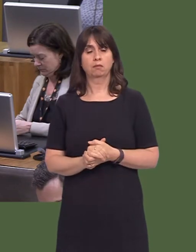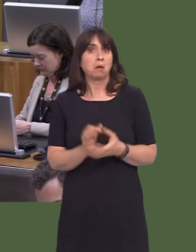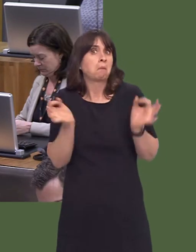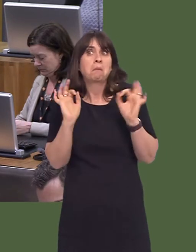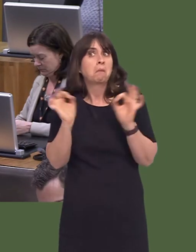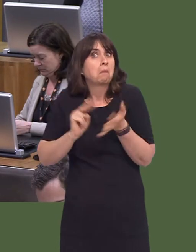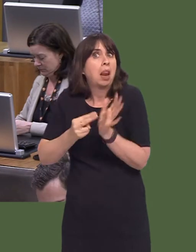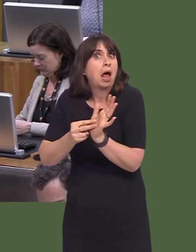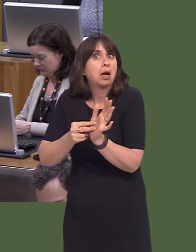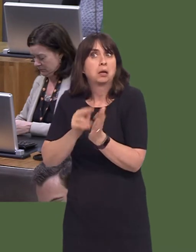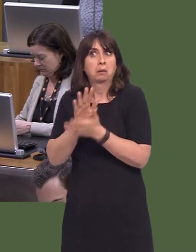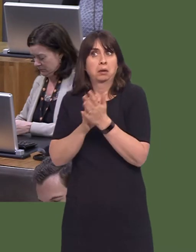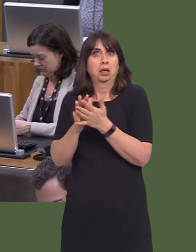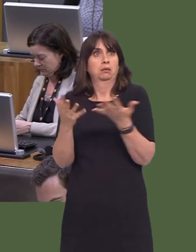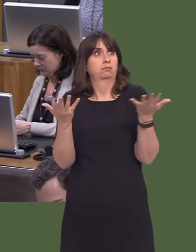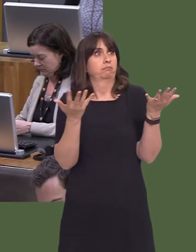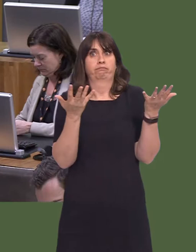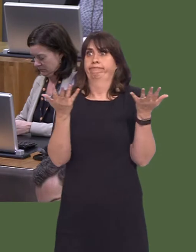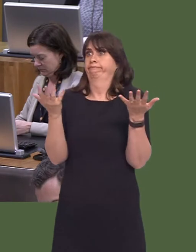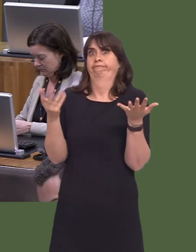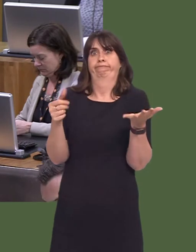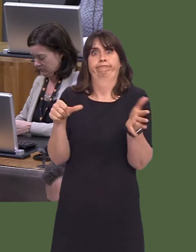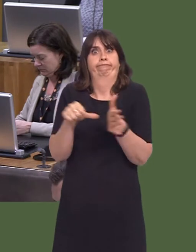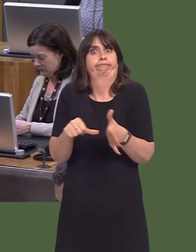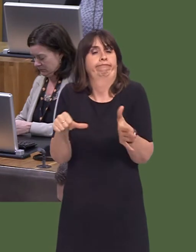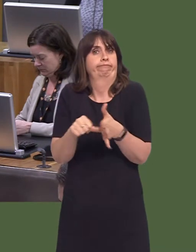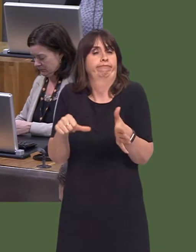there is no guidance in effect. The problem then is that it becomes something resembling